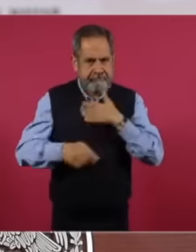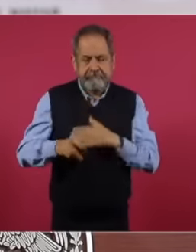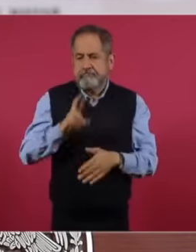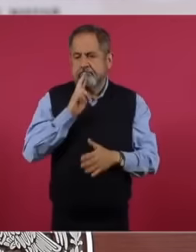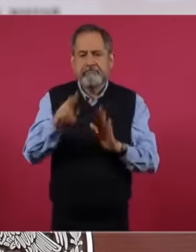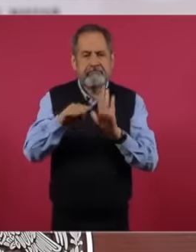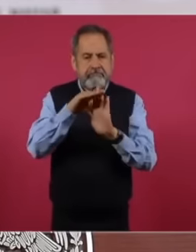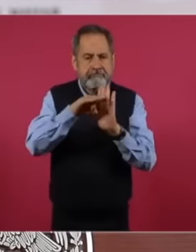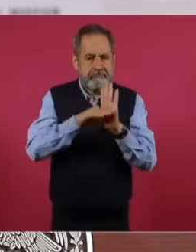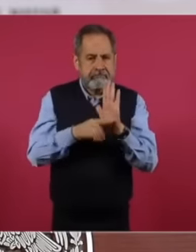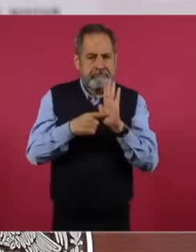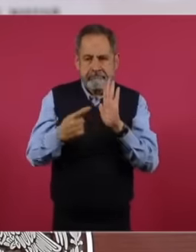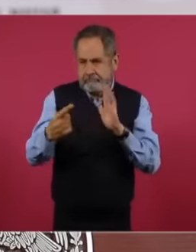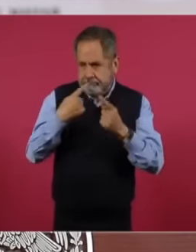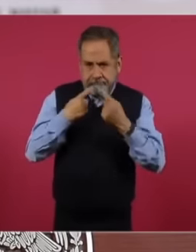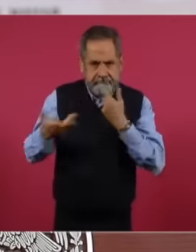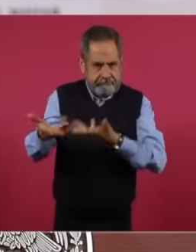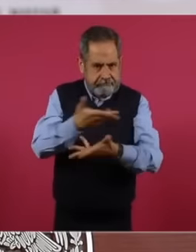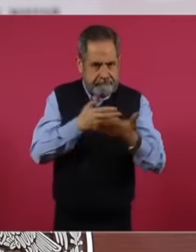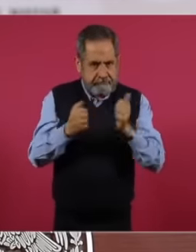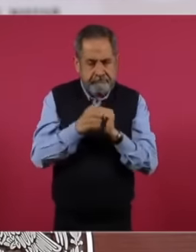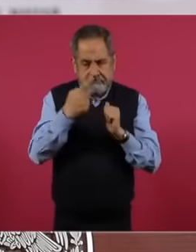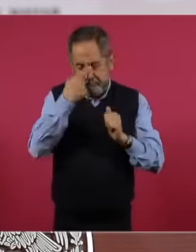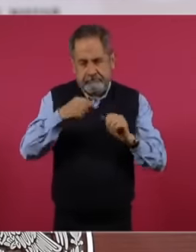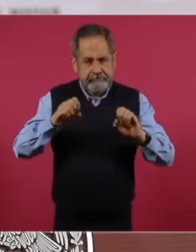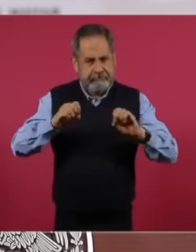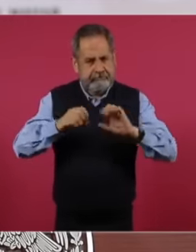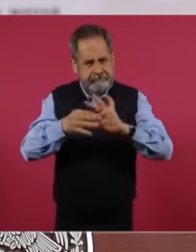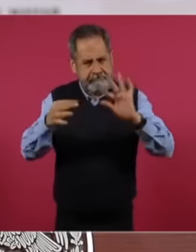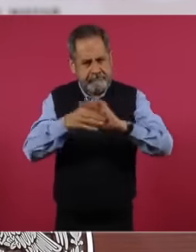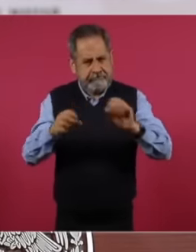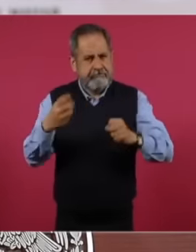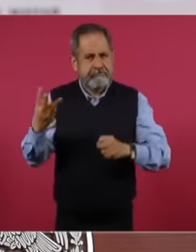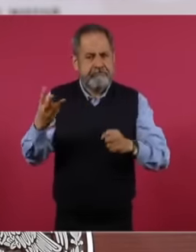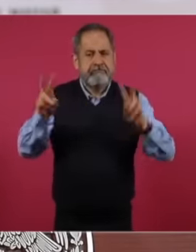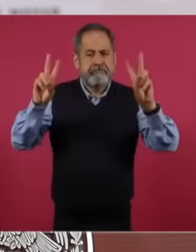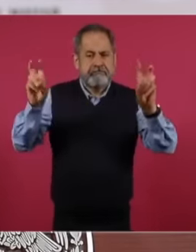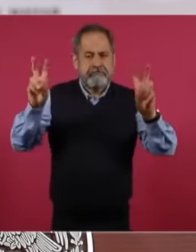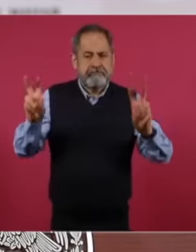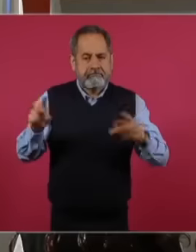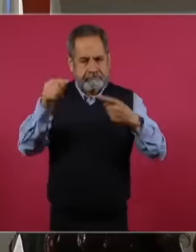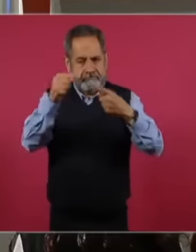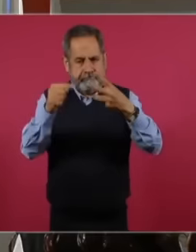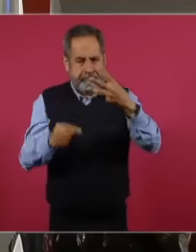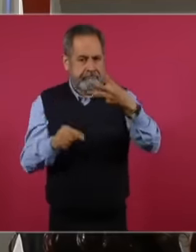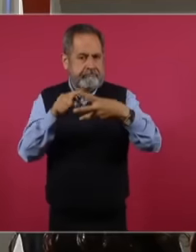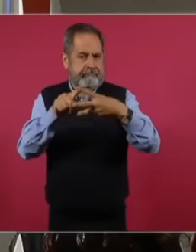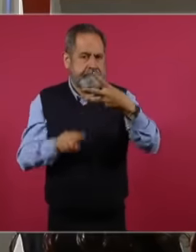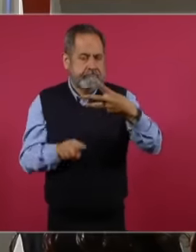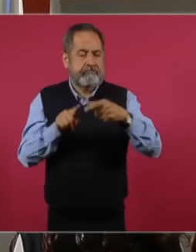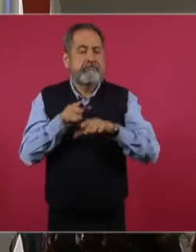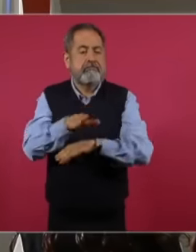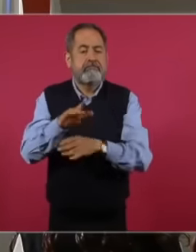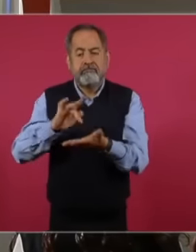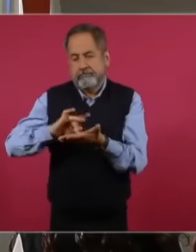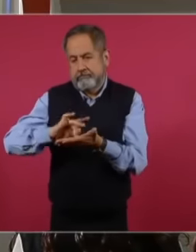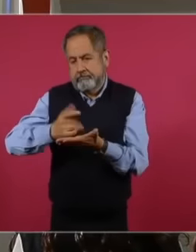and circular dialogue to be able to present three related topics. With access to medicines, I will first